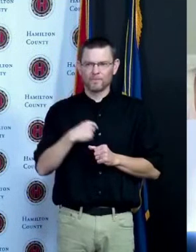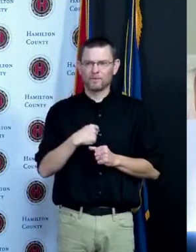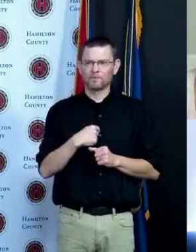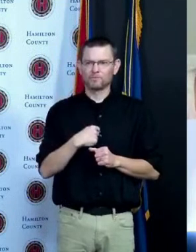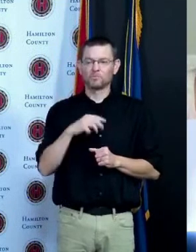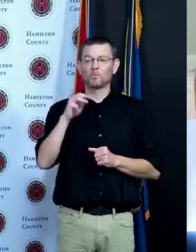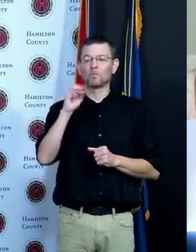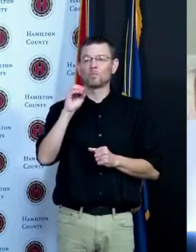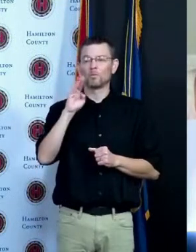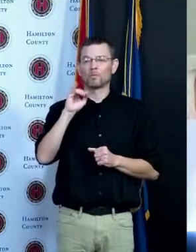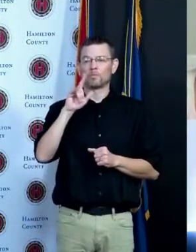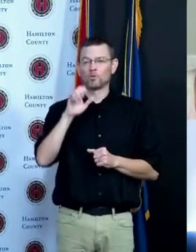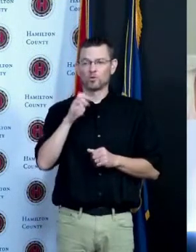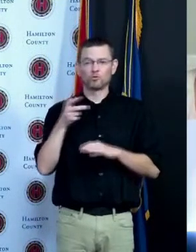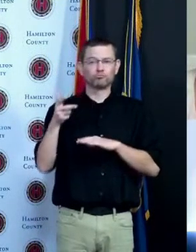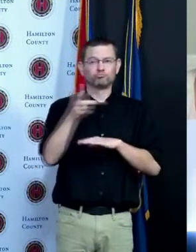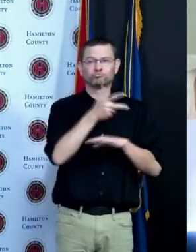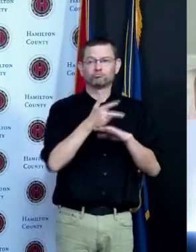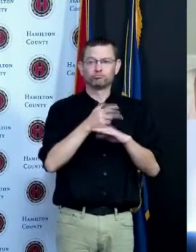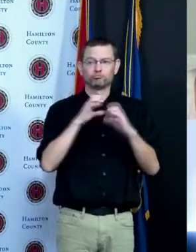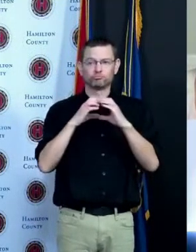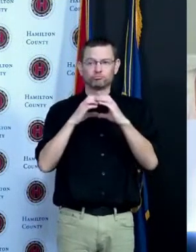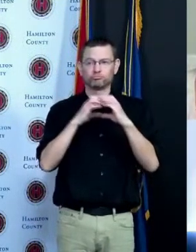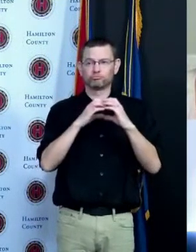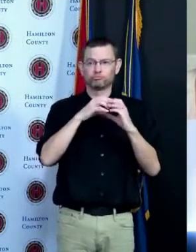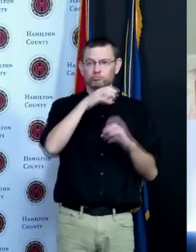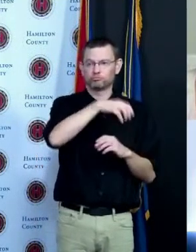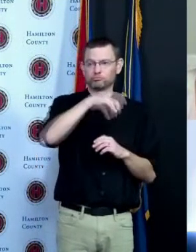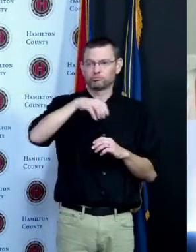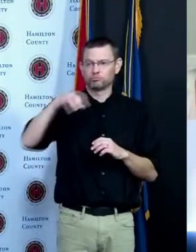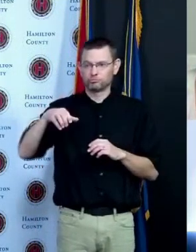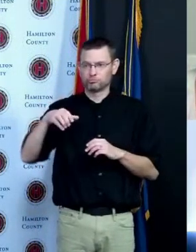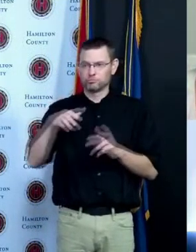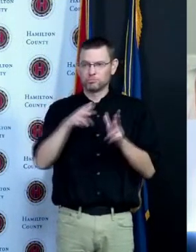no appointments necessary we're really trying to get creative to make sure that folks have access